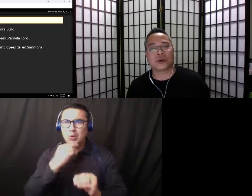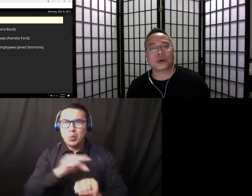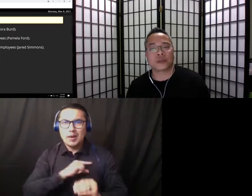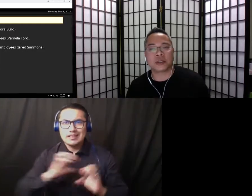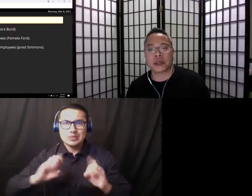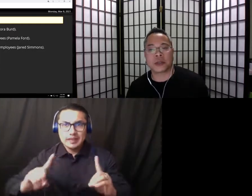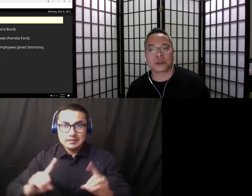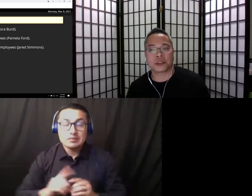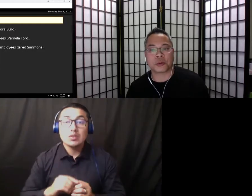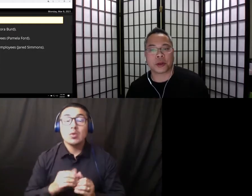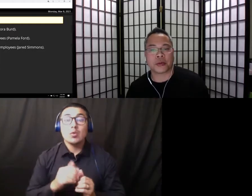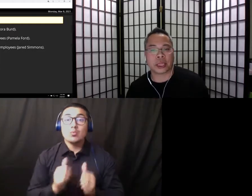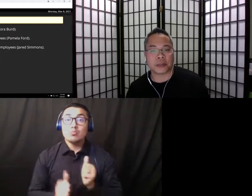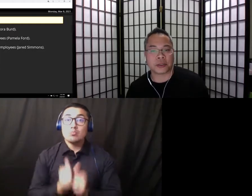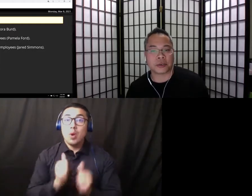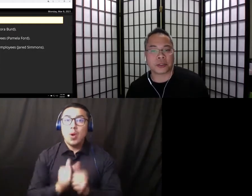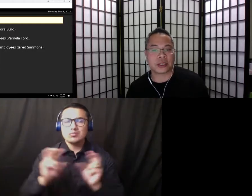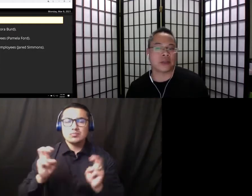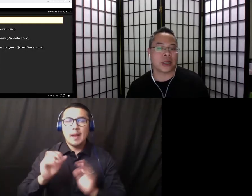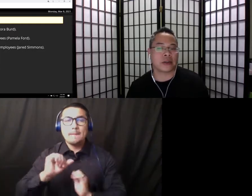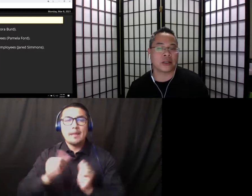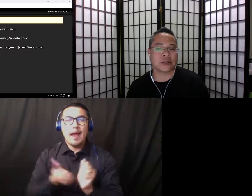is being accomplished to prepare the campus to meet safety guidelines and